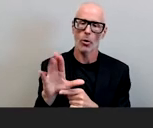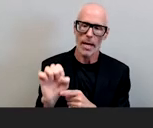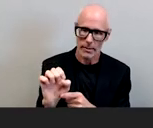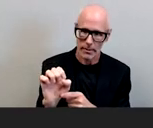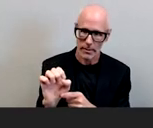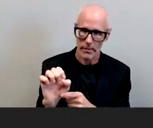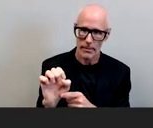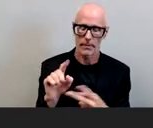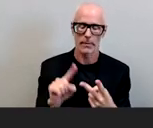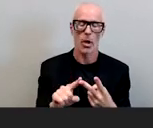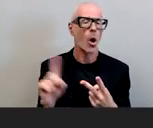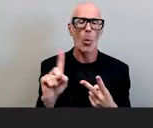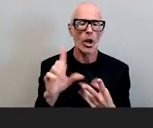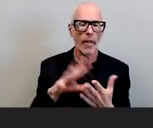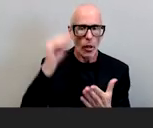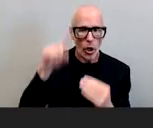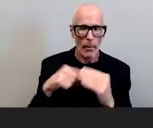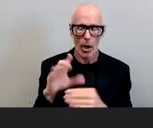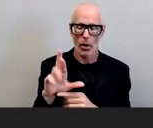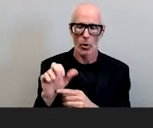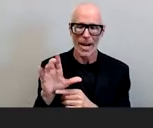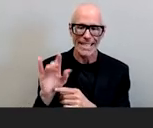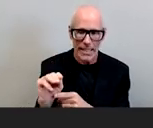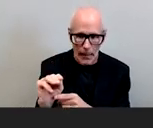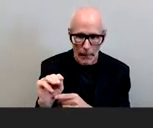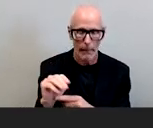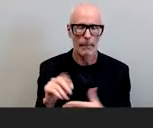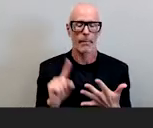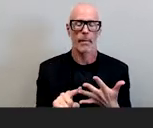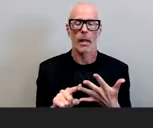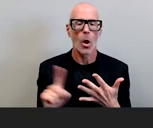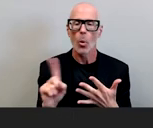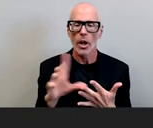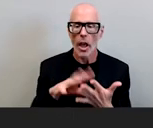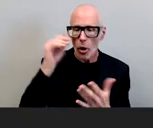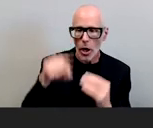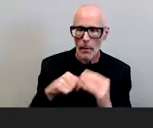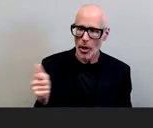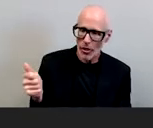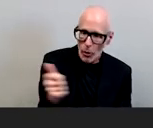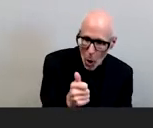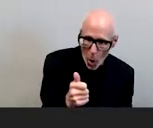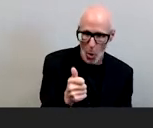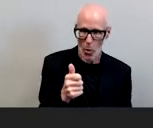where do they learn about racism where do they learn about their own implicit racial biases